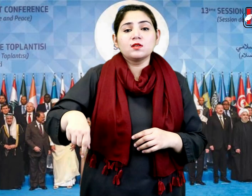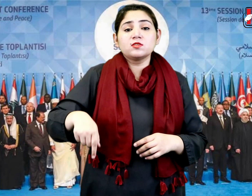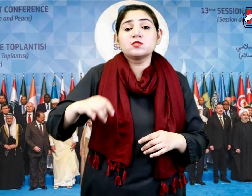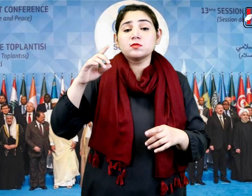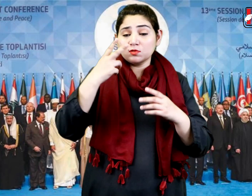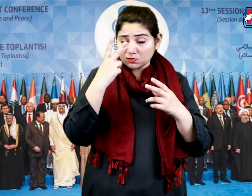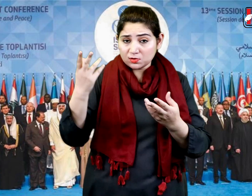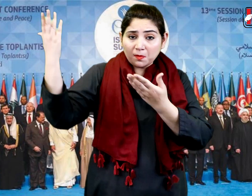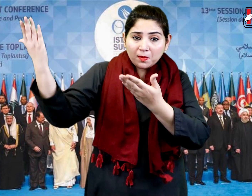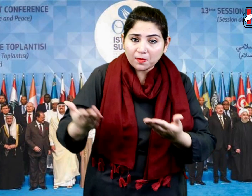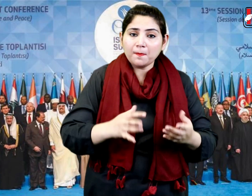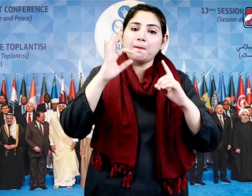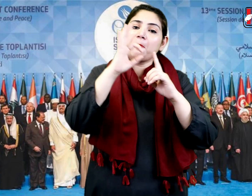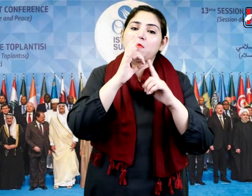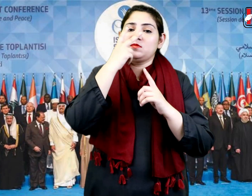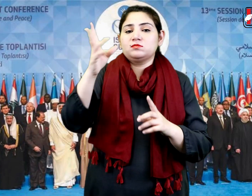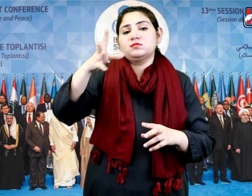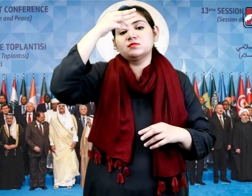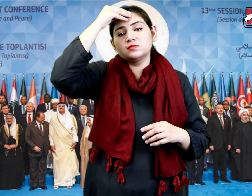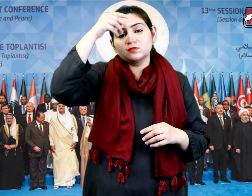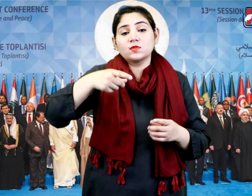Pakistan will host the meeting